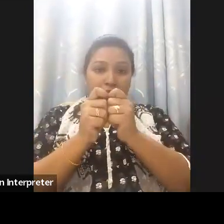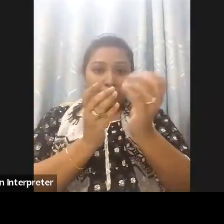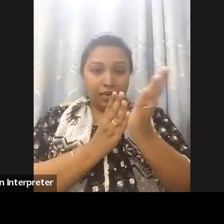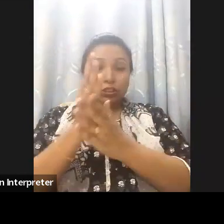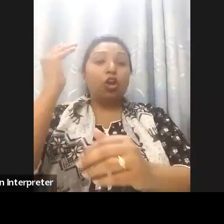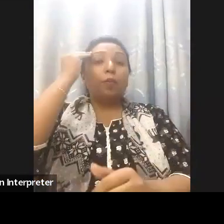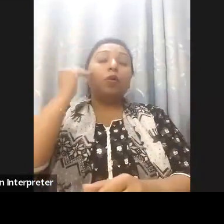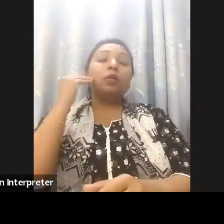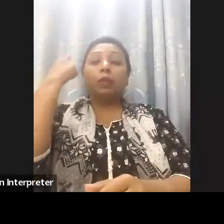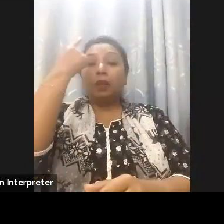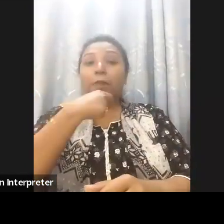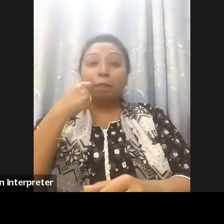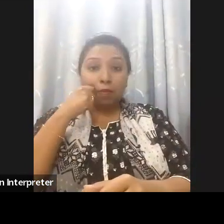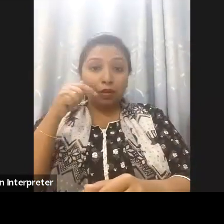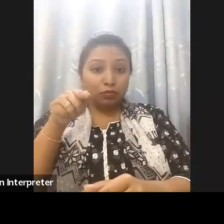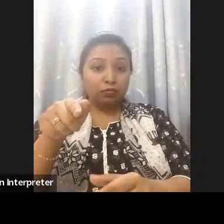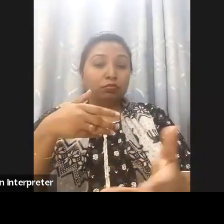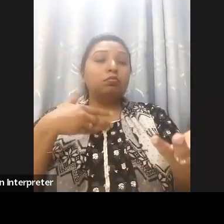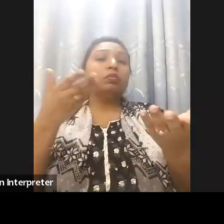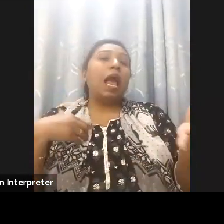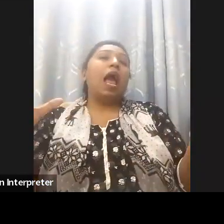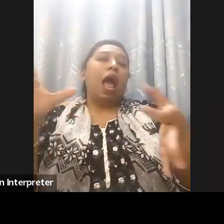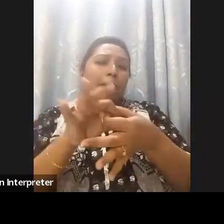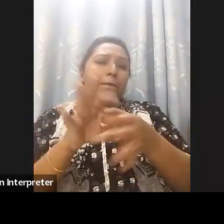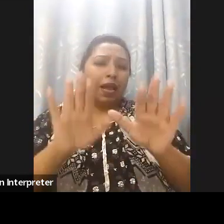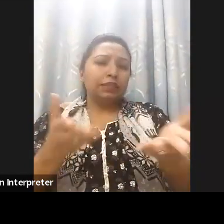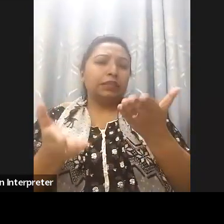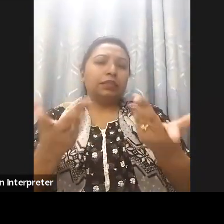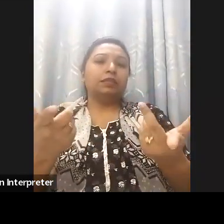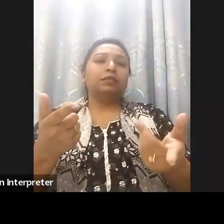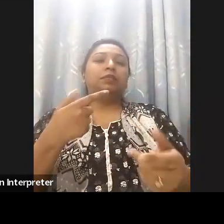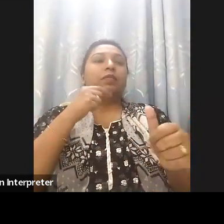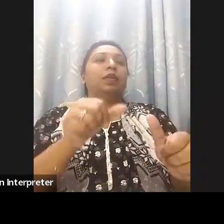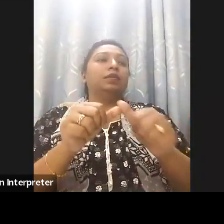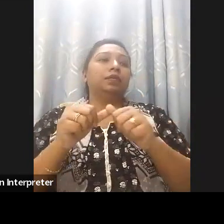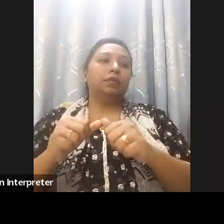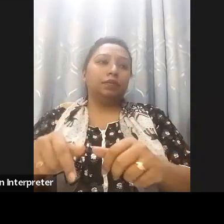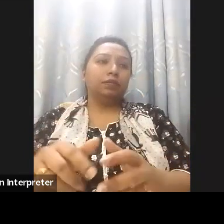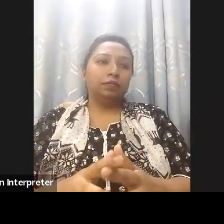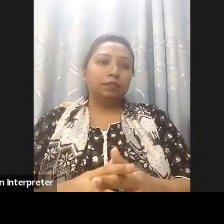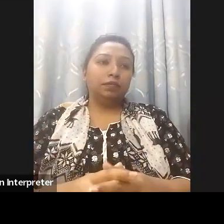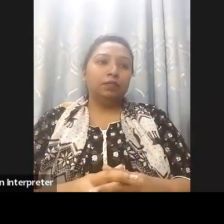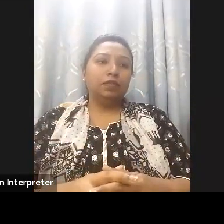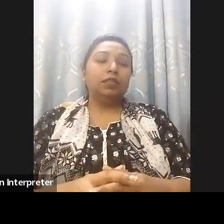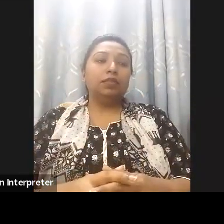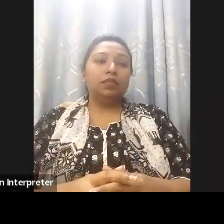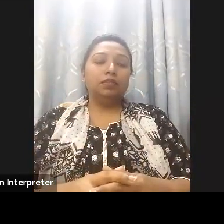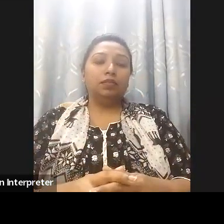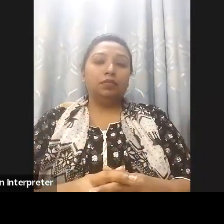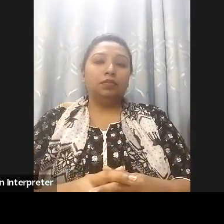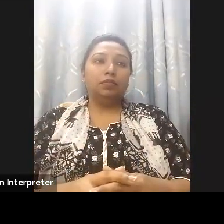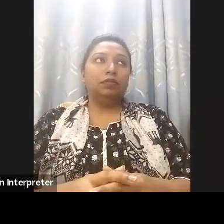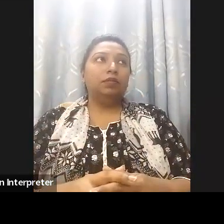maybe Mr Chowdhury you would like to answer it. Sure Lourdes thank you yes smart Bangladesh